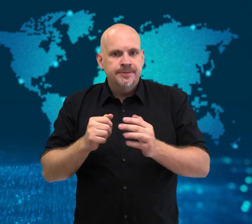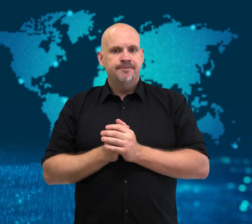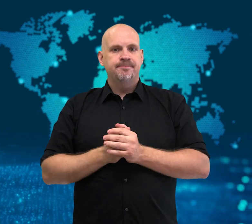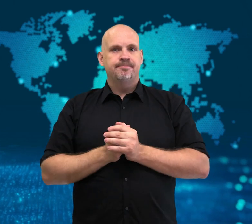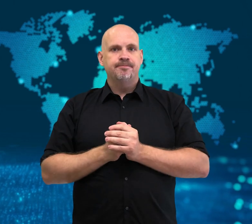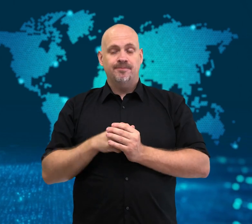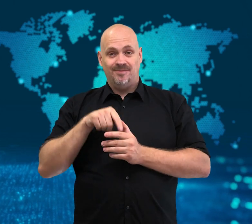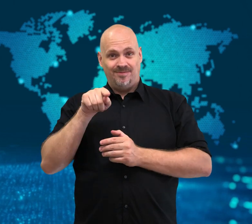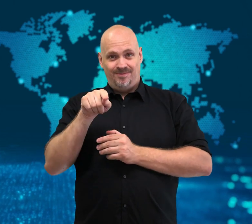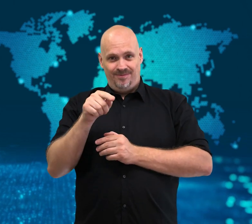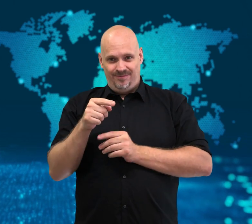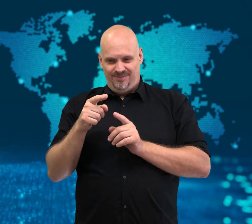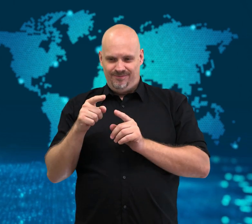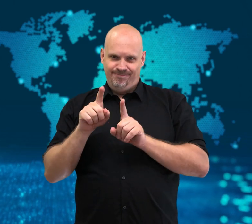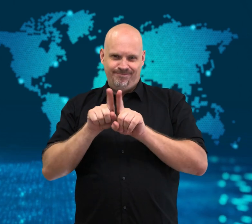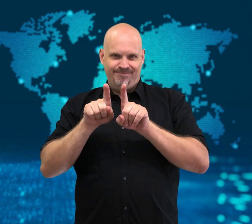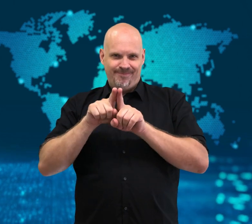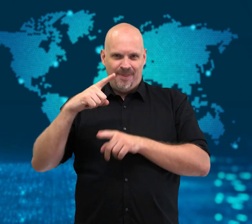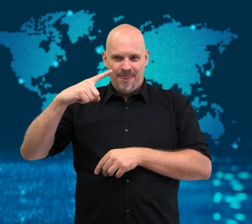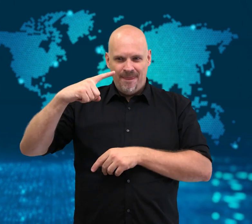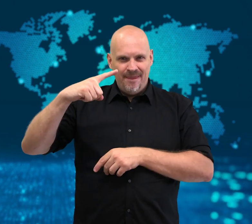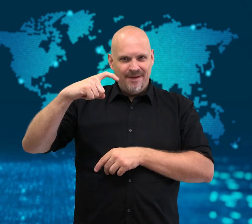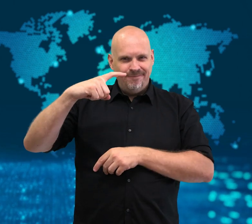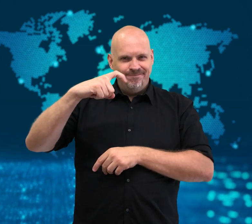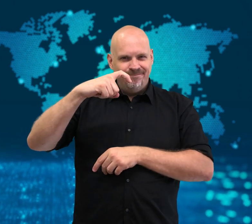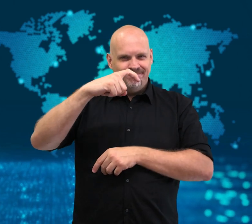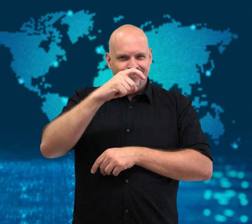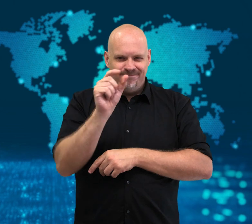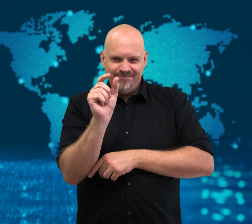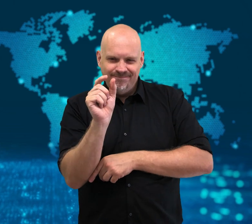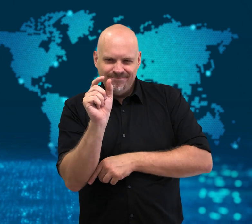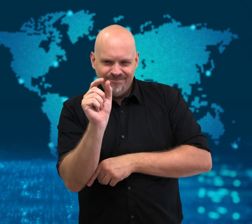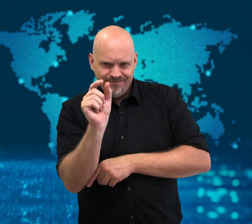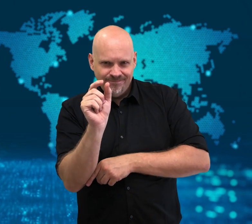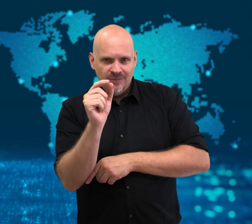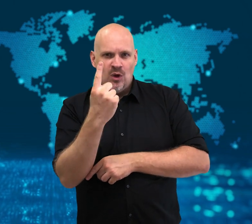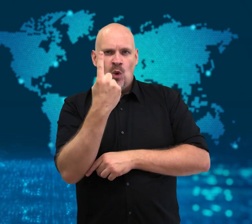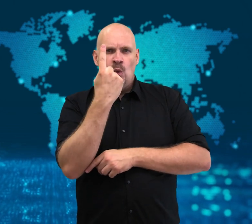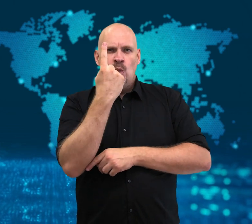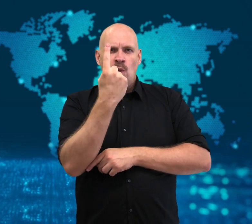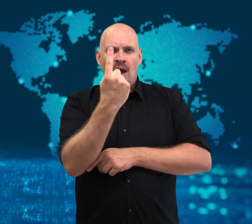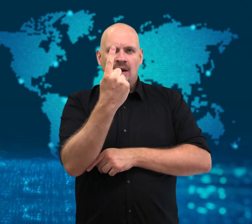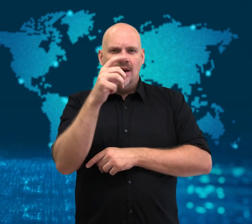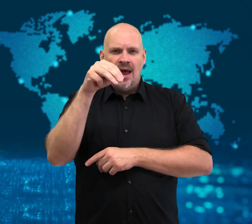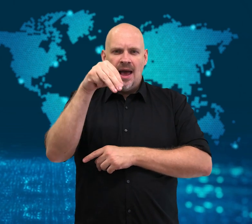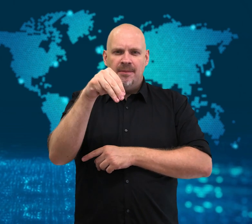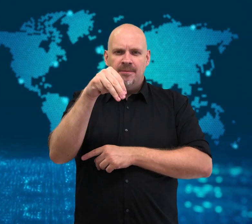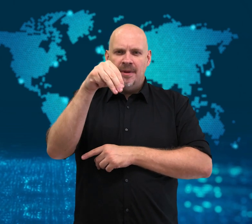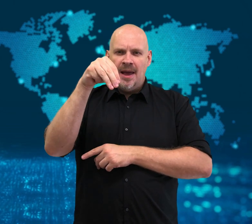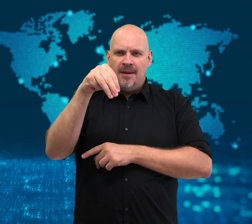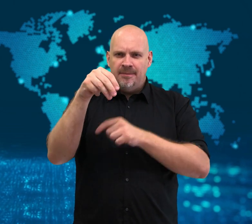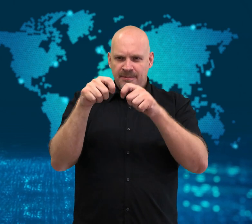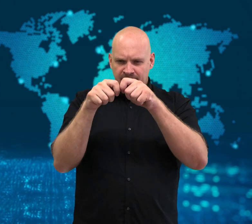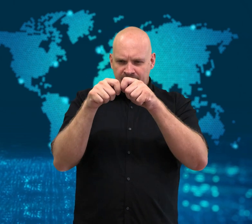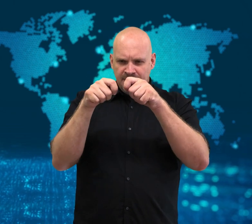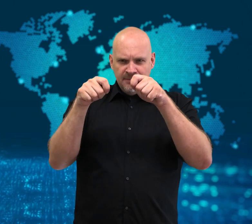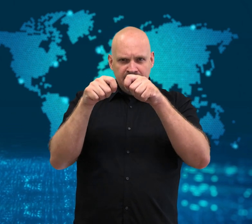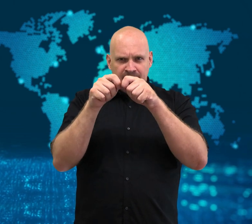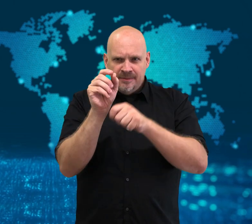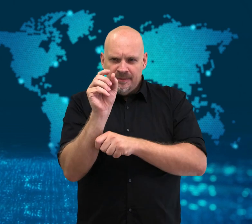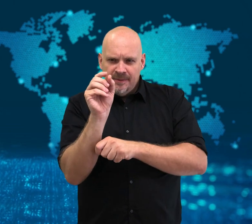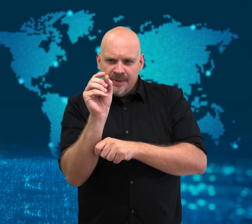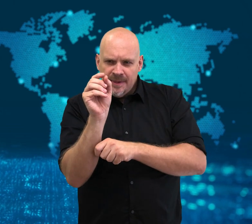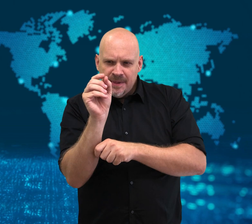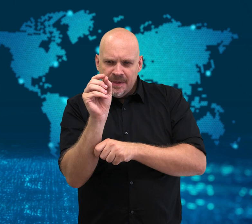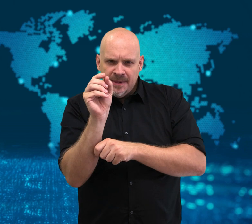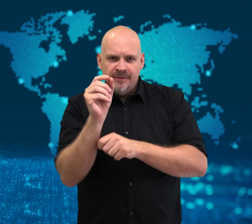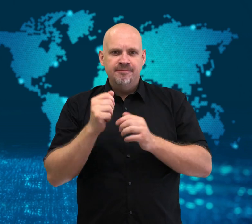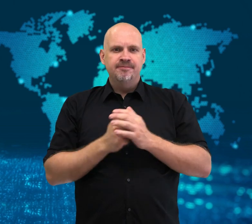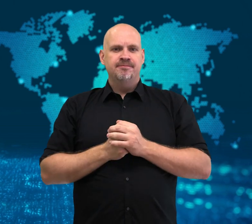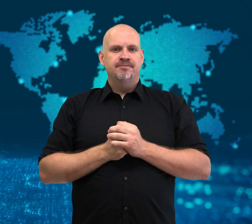the microscopic multi-celled organism successfully reproduced asexually.